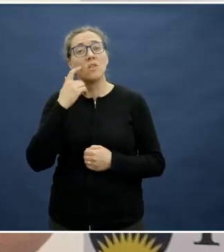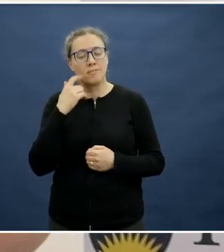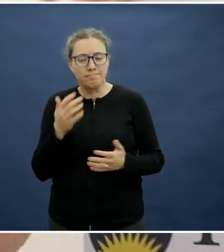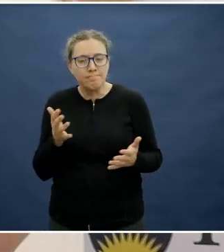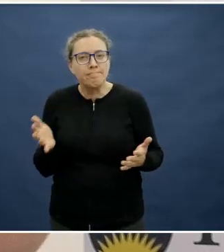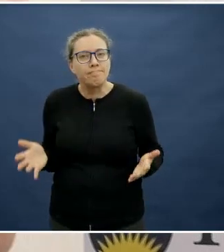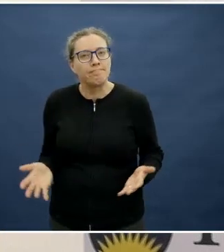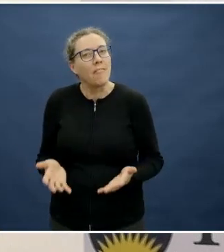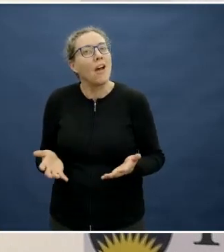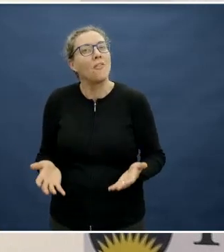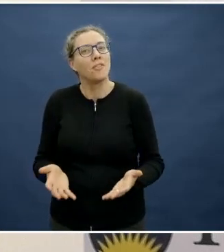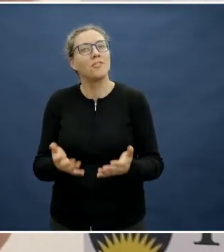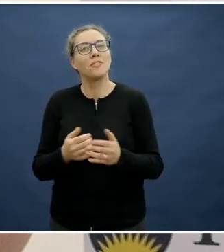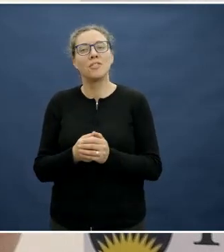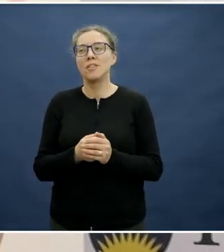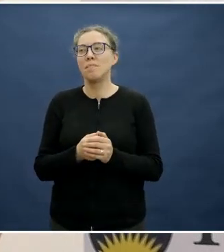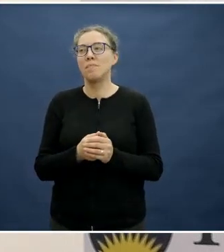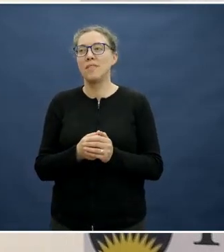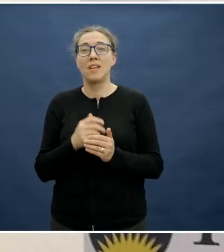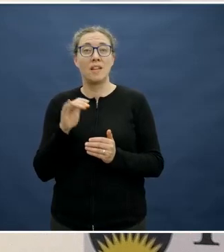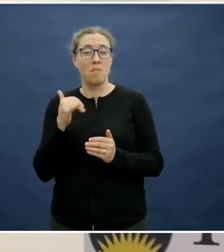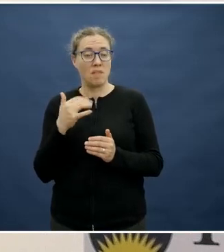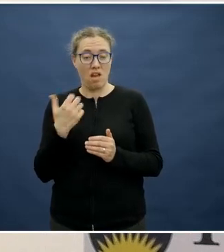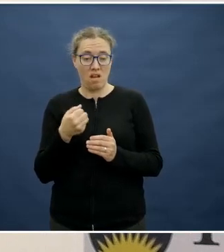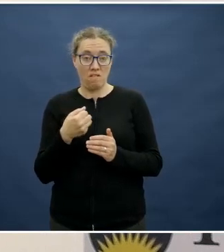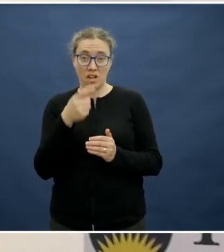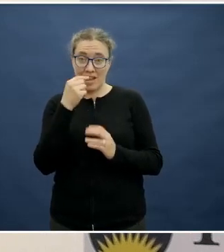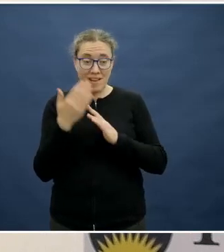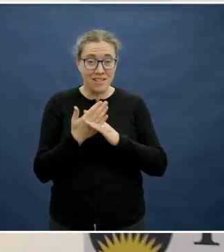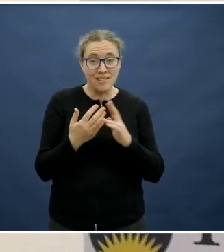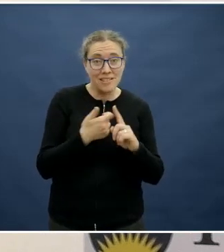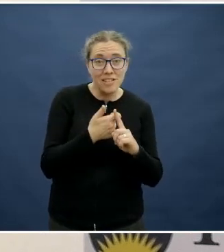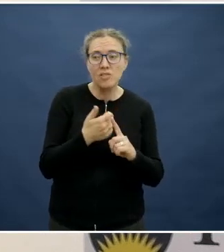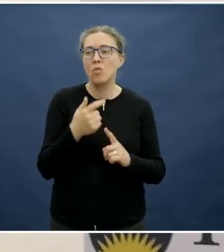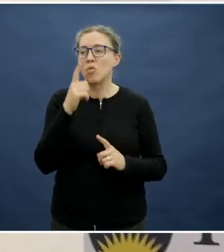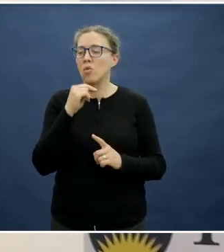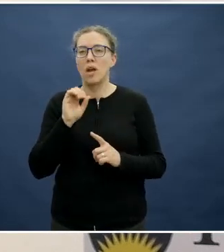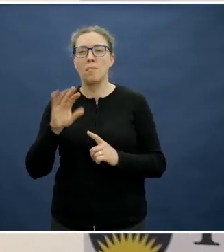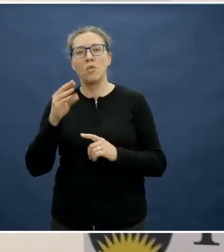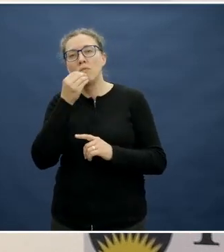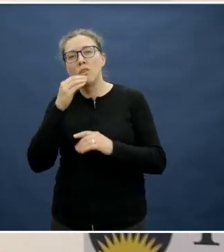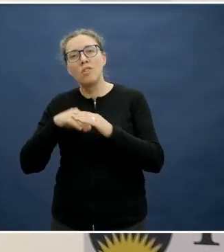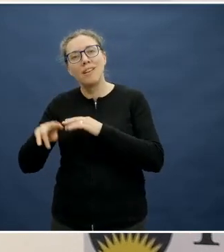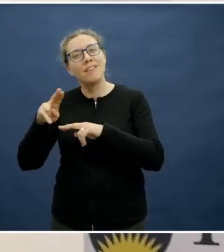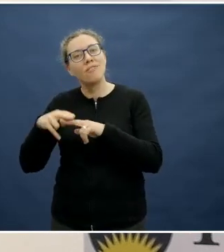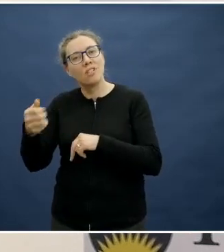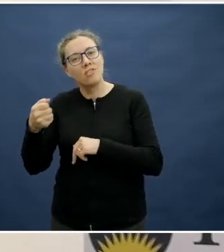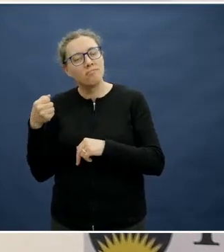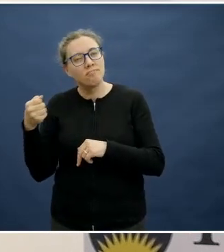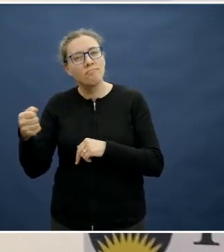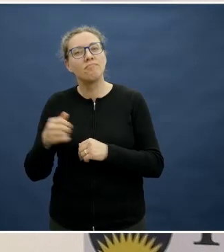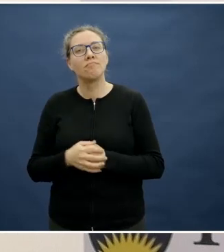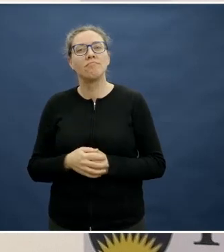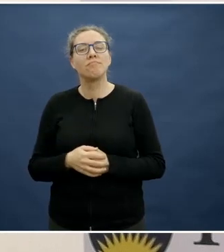of the kitchen facilities or the fridge facilities and the work force there.